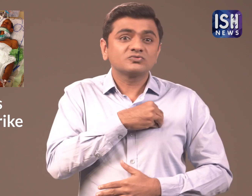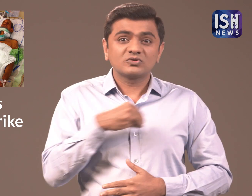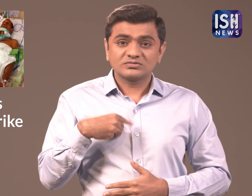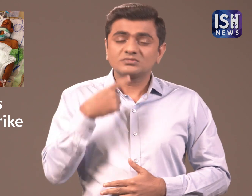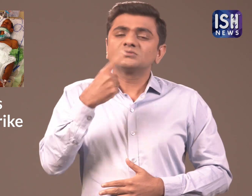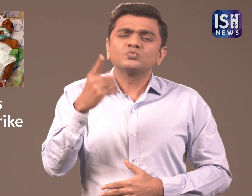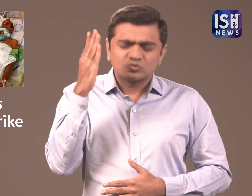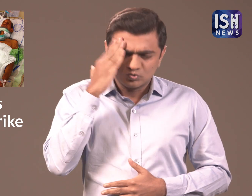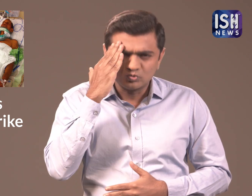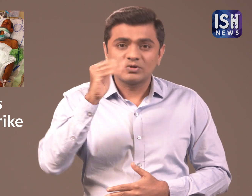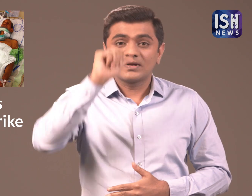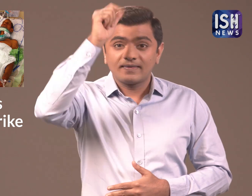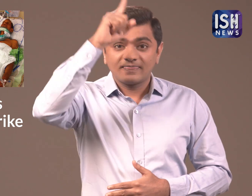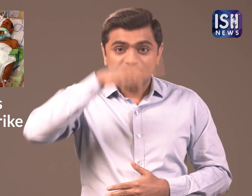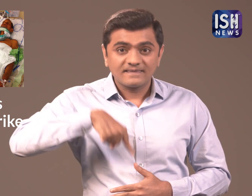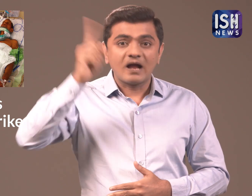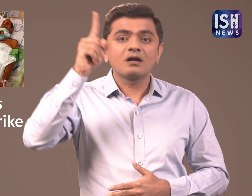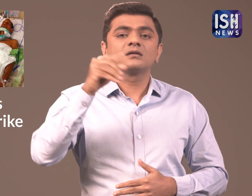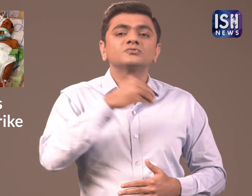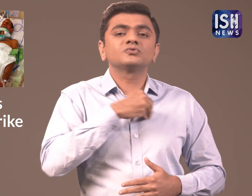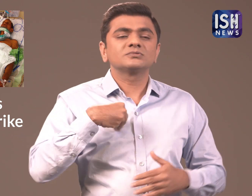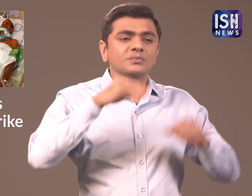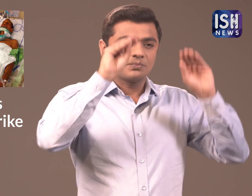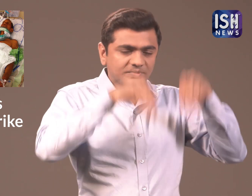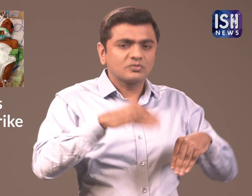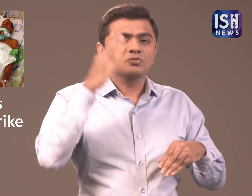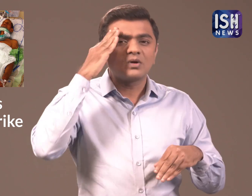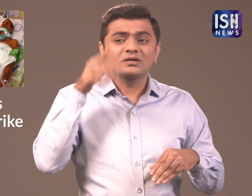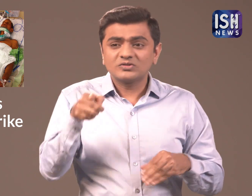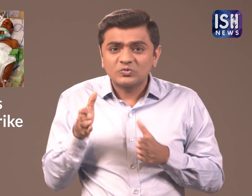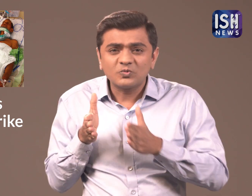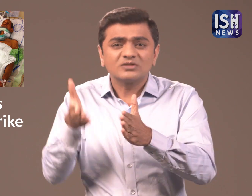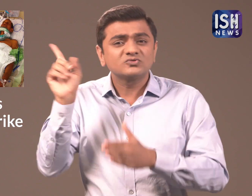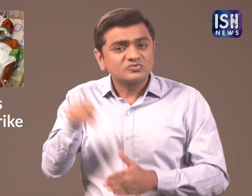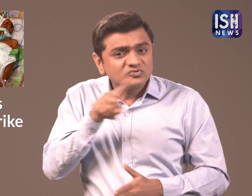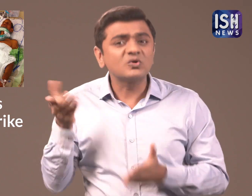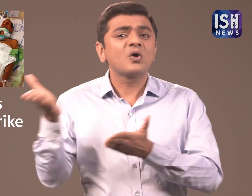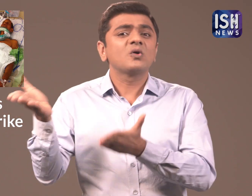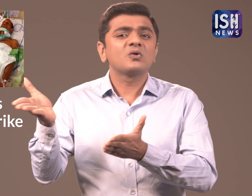We know that there is a shortage of doctors in India but it is the wrong way.